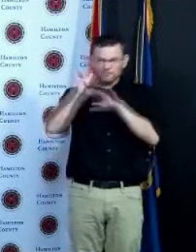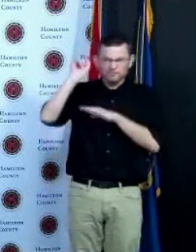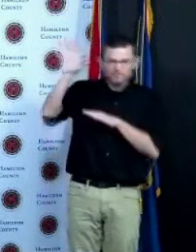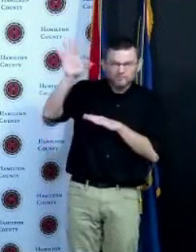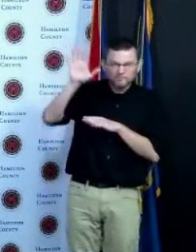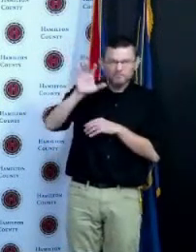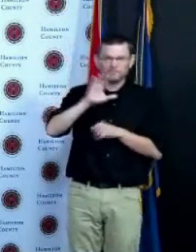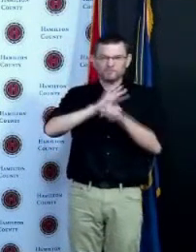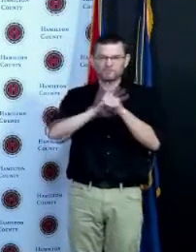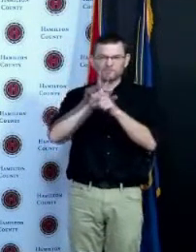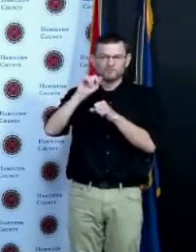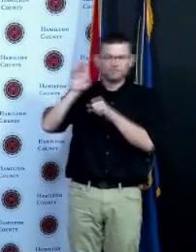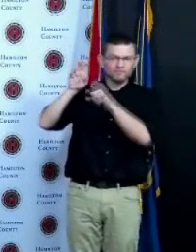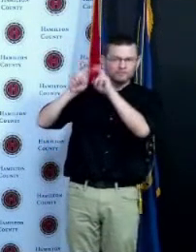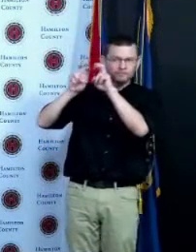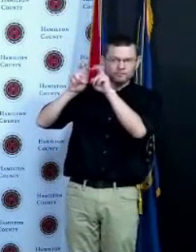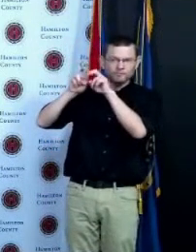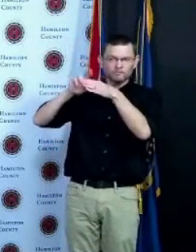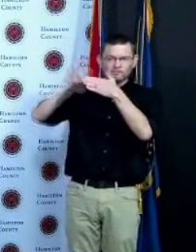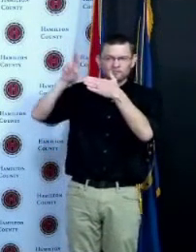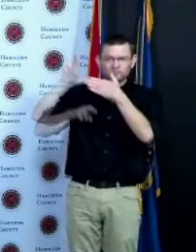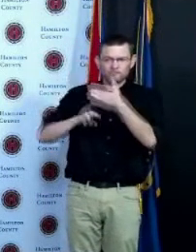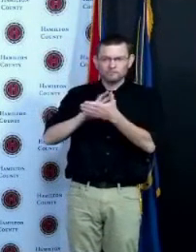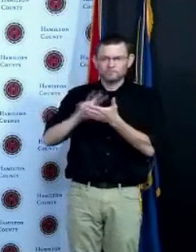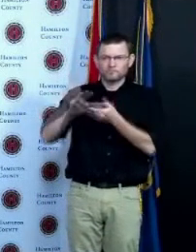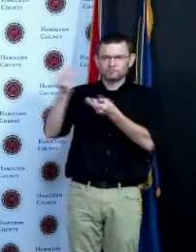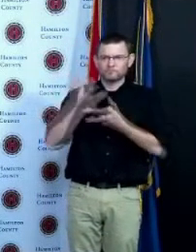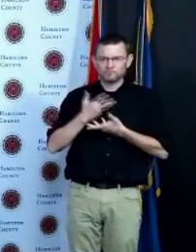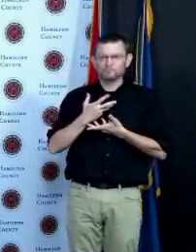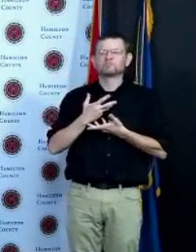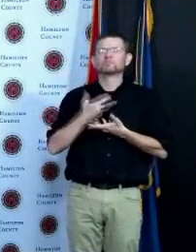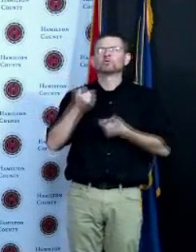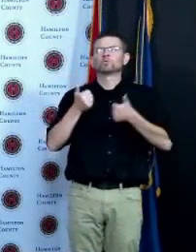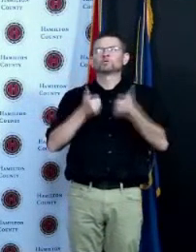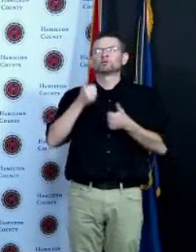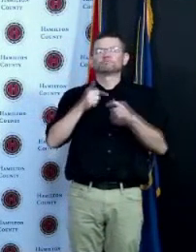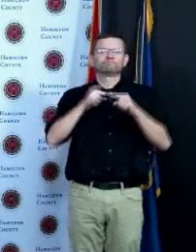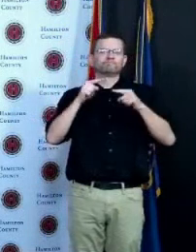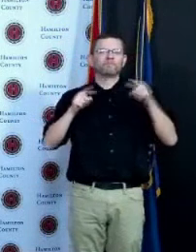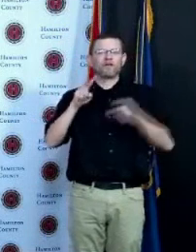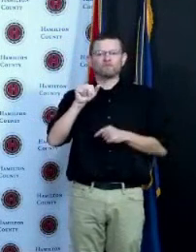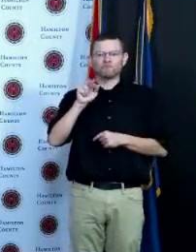this number is much higher but the good news once again is the vaccine is effective against variants